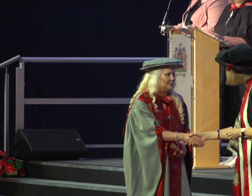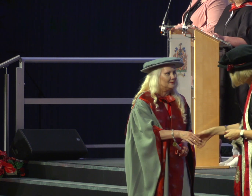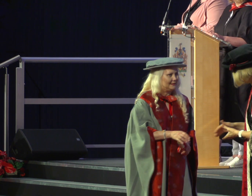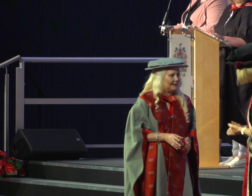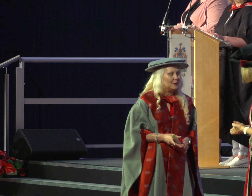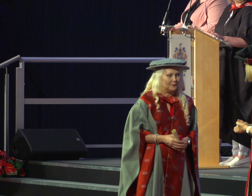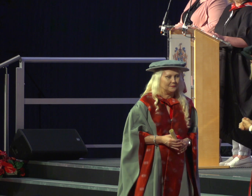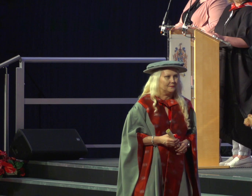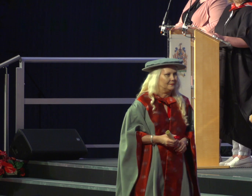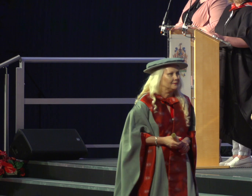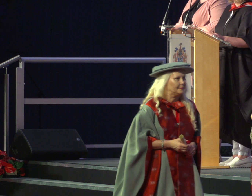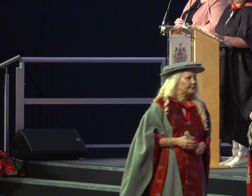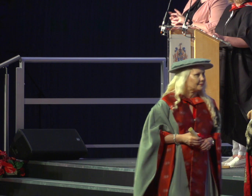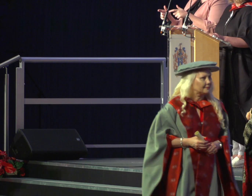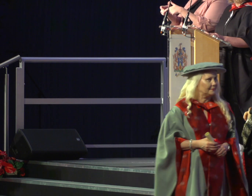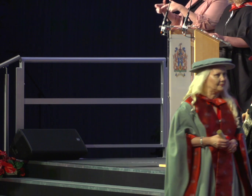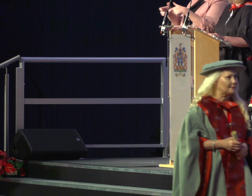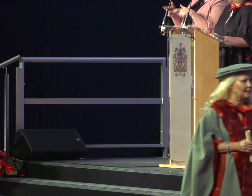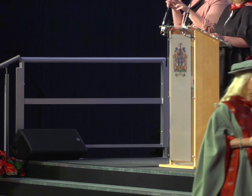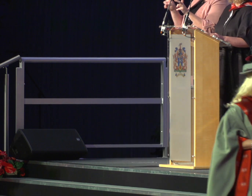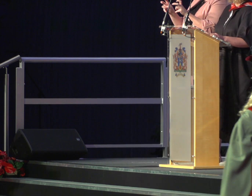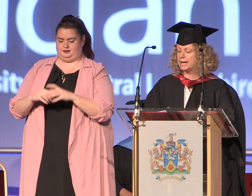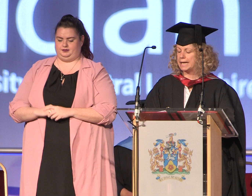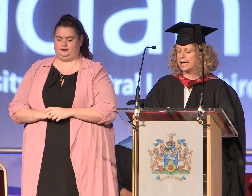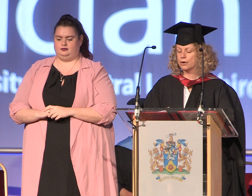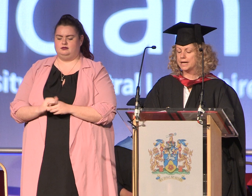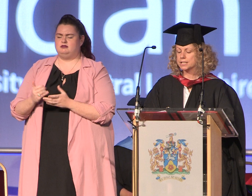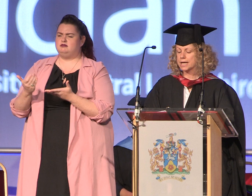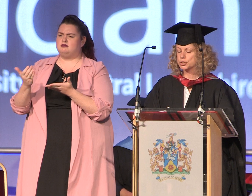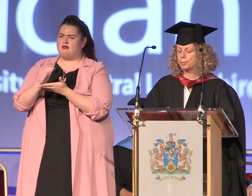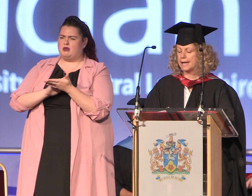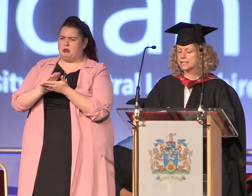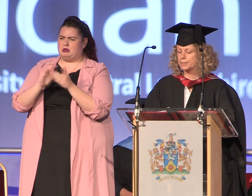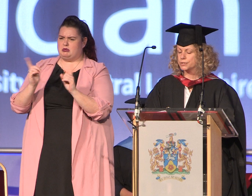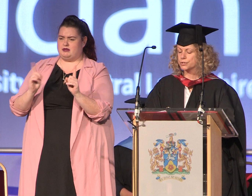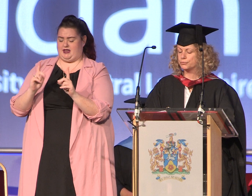for research entitled What is the Meaning of International Placements for